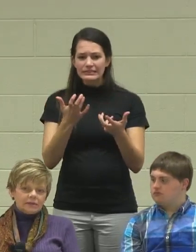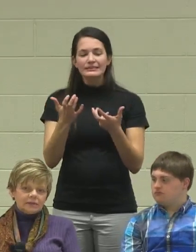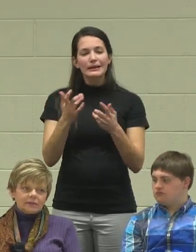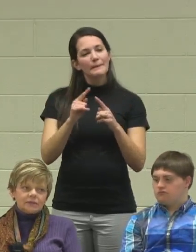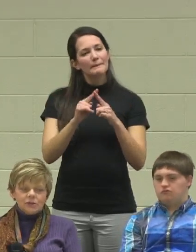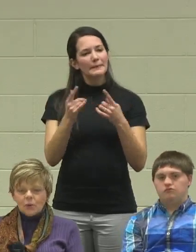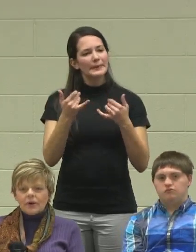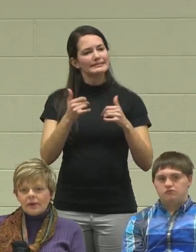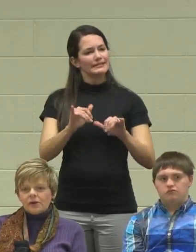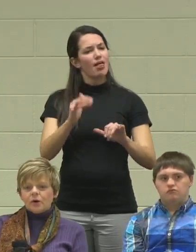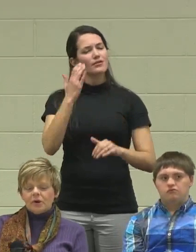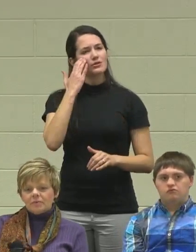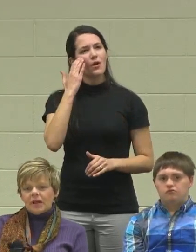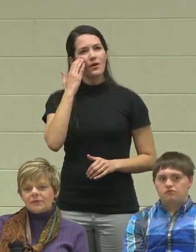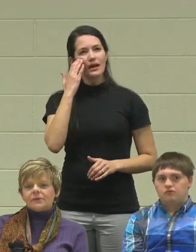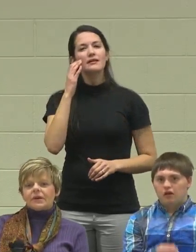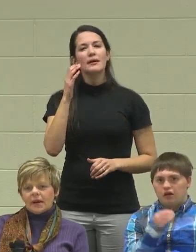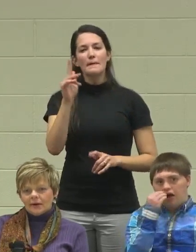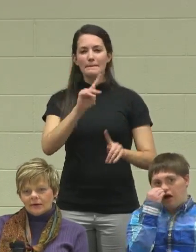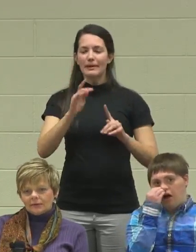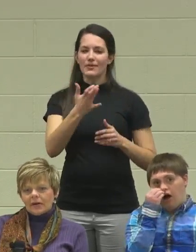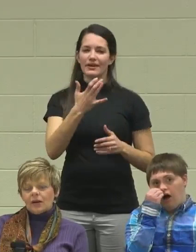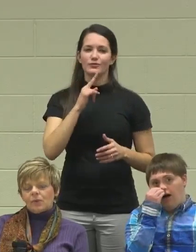but knowing that there are people out there that care,